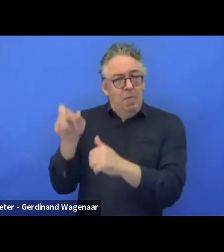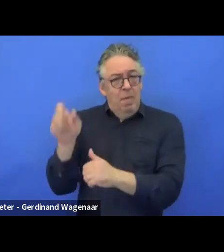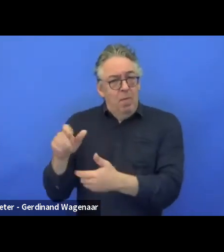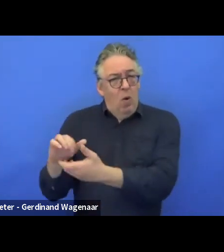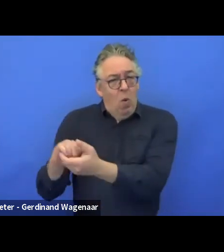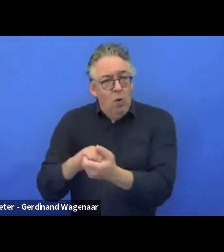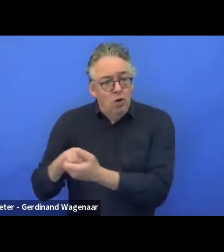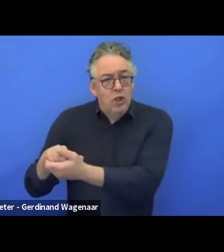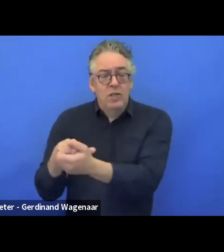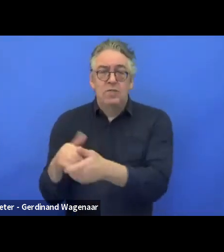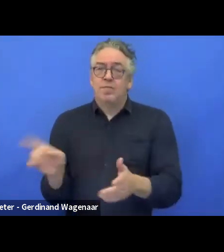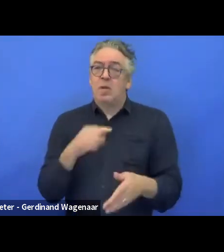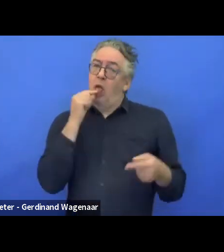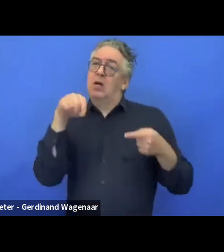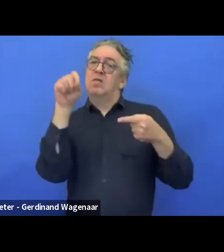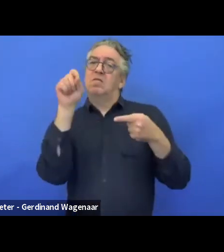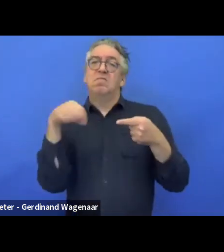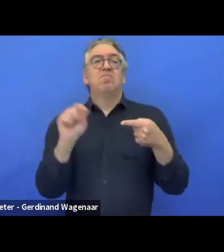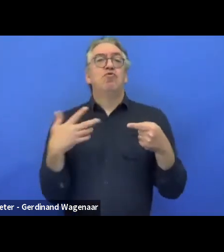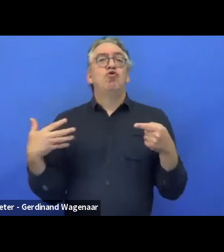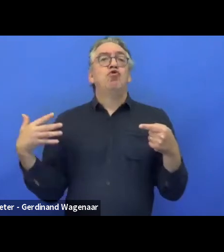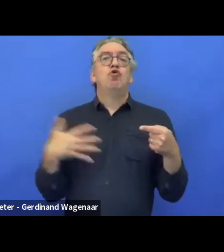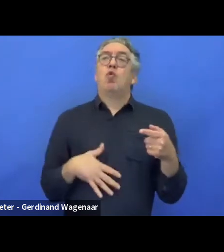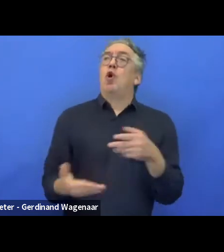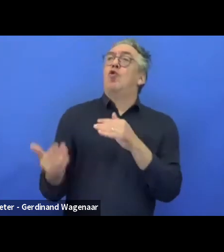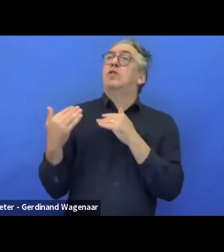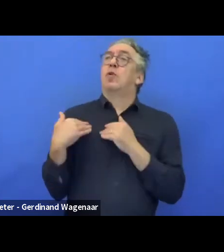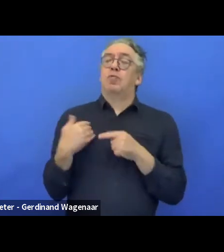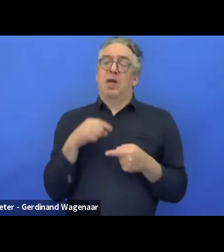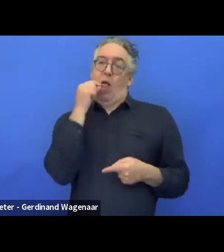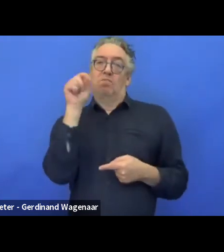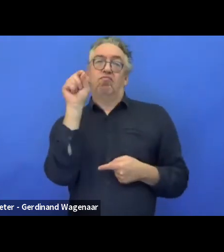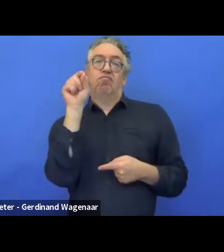the social responsibility or some of it that they have engaged.